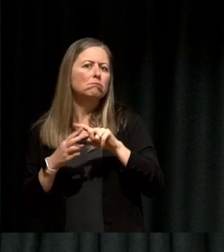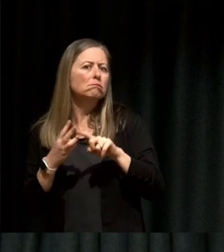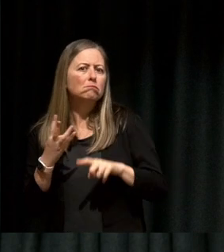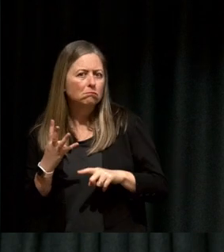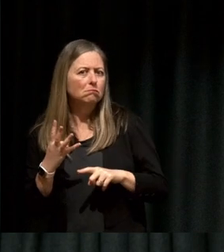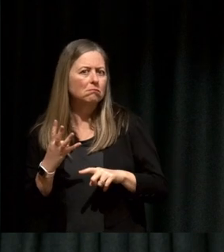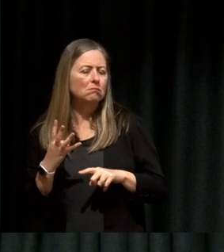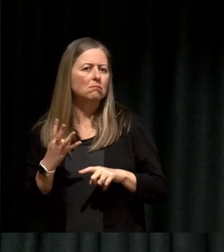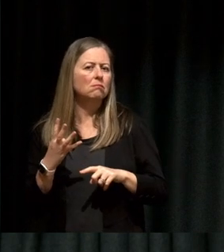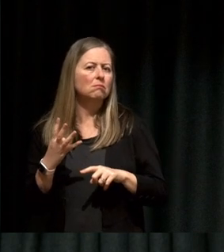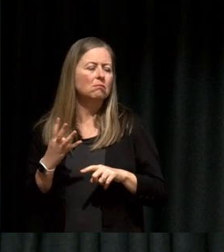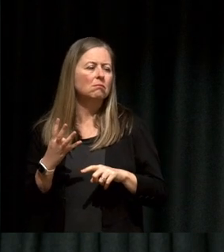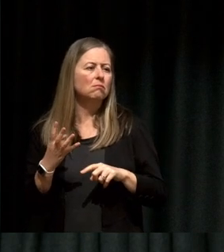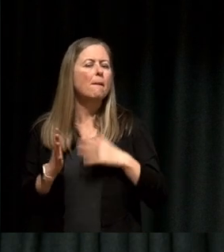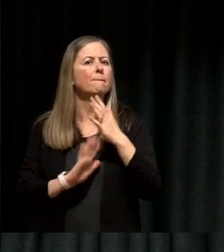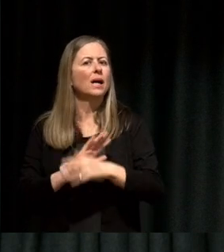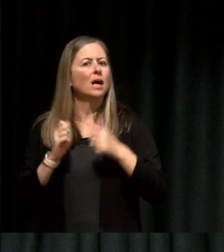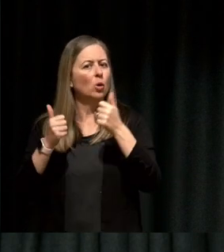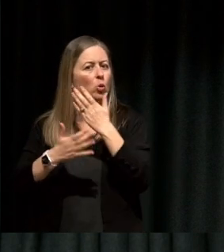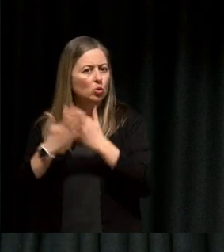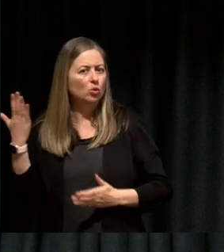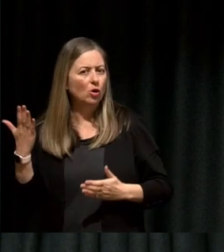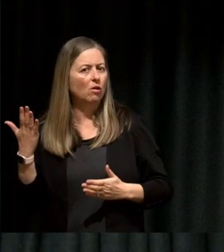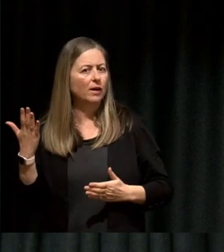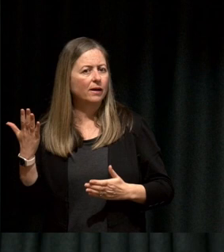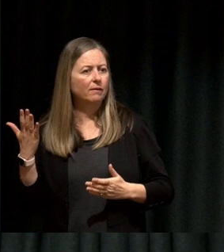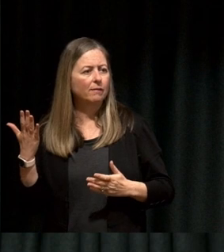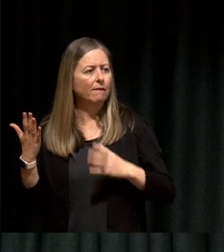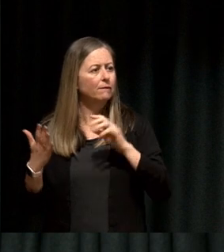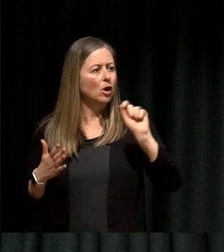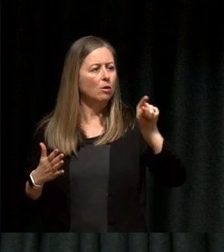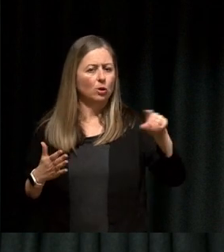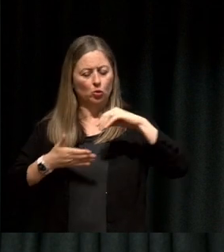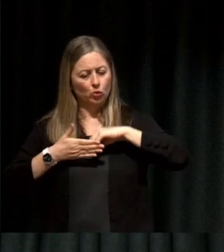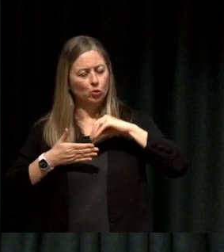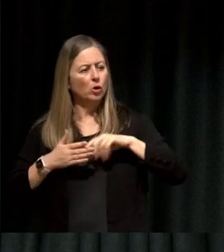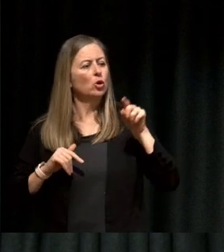That is a good story, because that is true to you, and it's about what you find interesting,